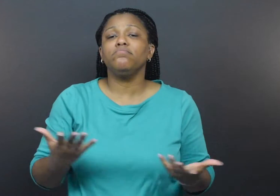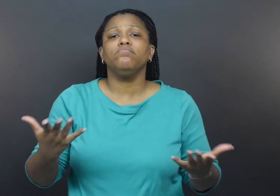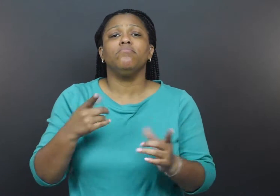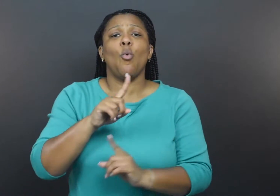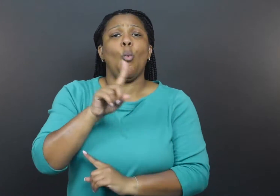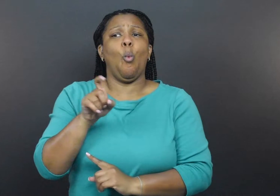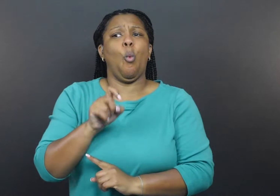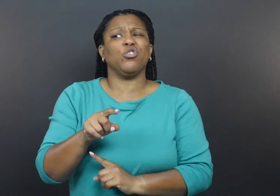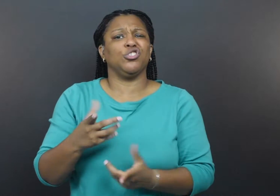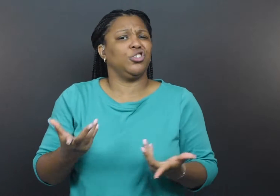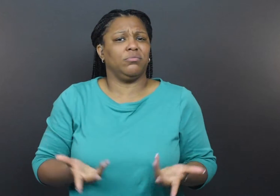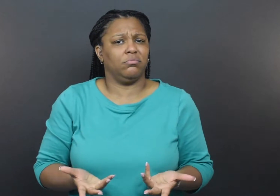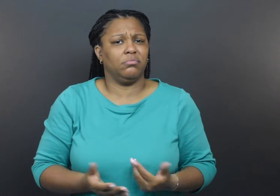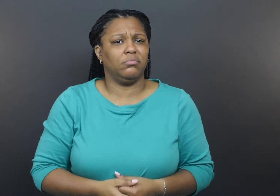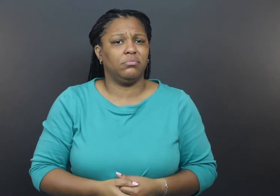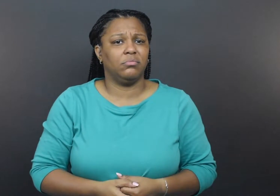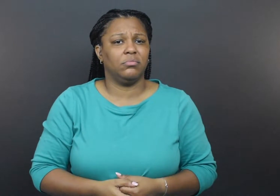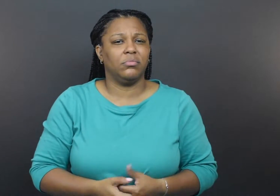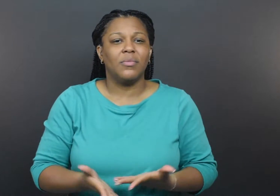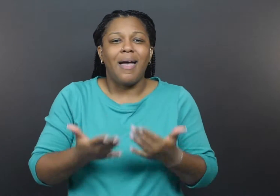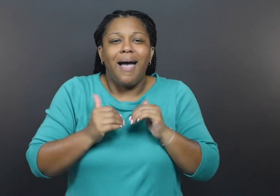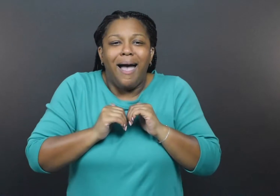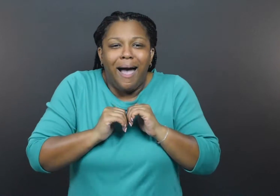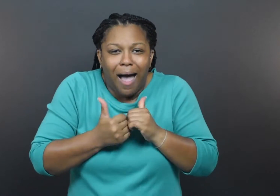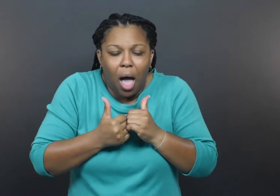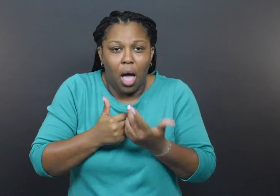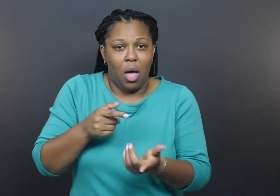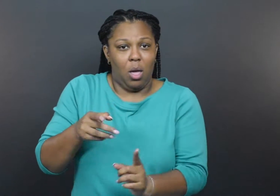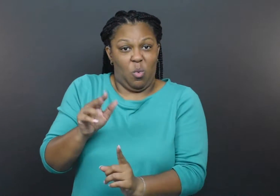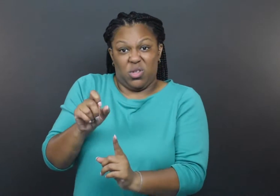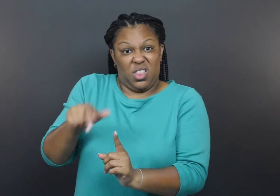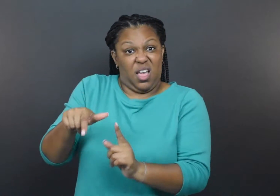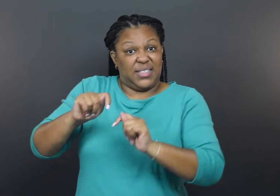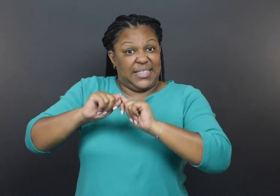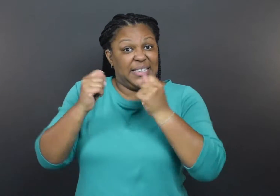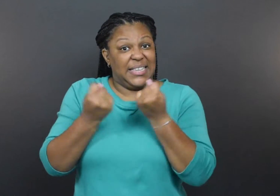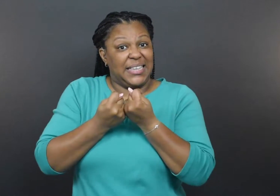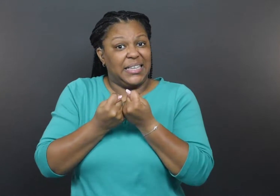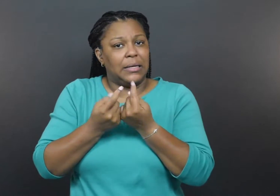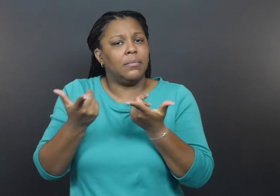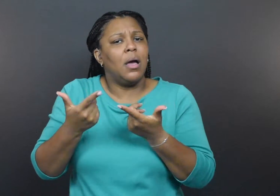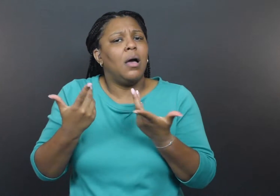The question remained: how was the team going to get the masks to the providers?